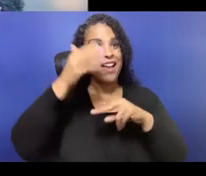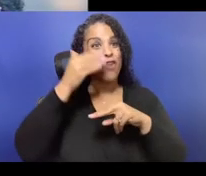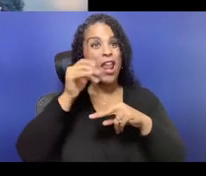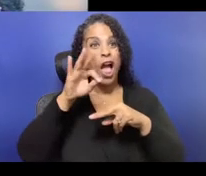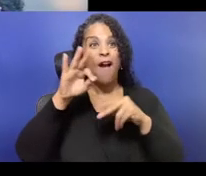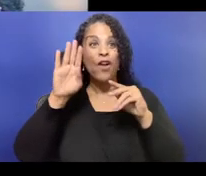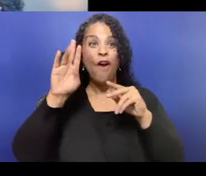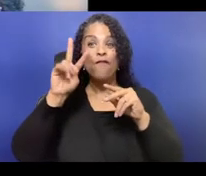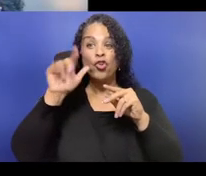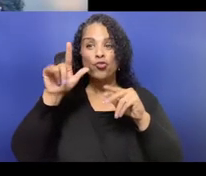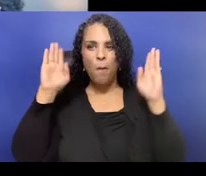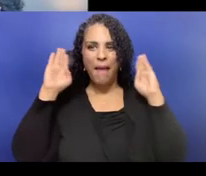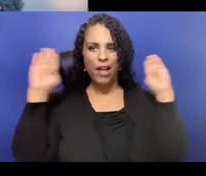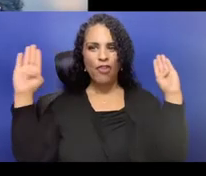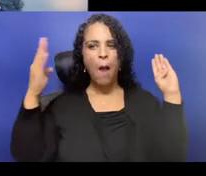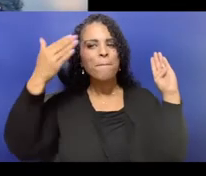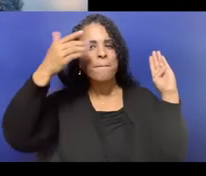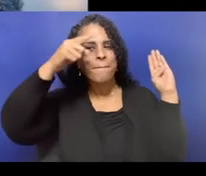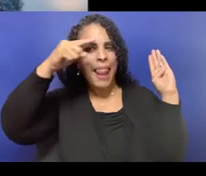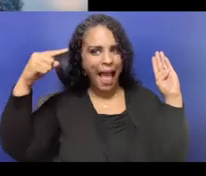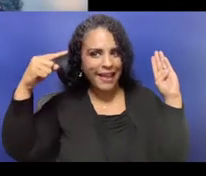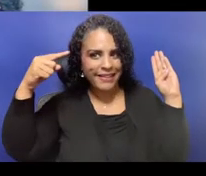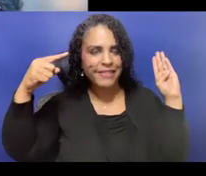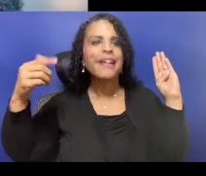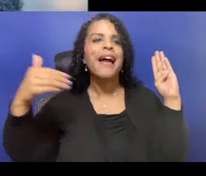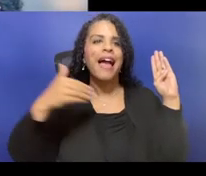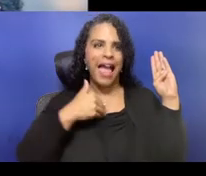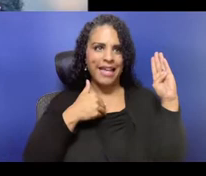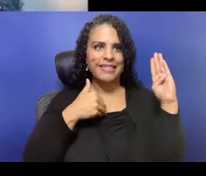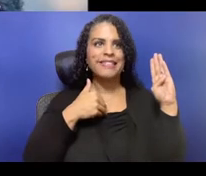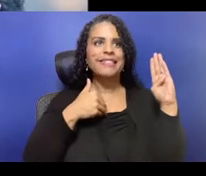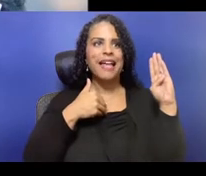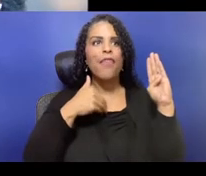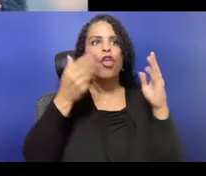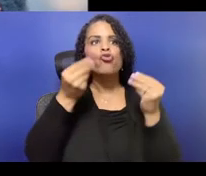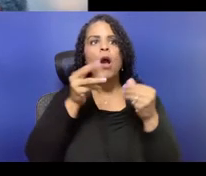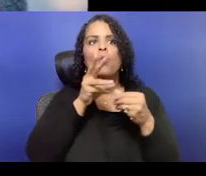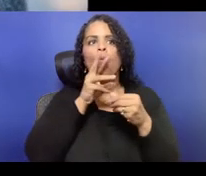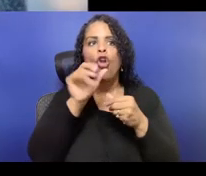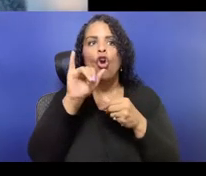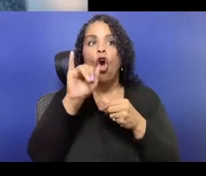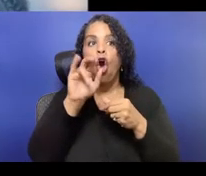that Flux and Creating New Futures are doing. We are hosting this call on Zoom,